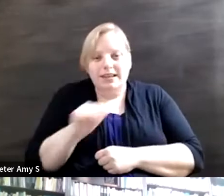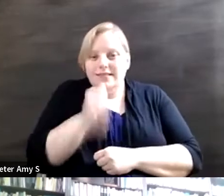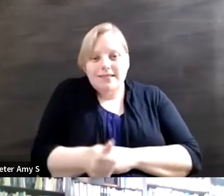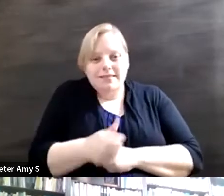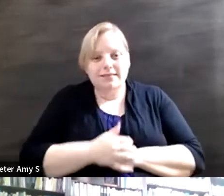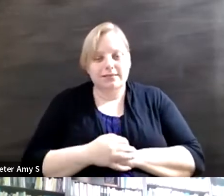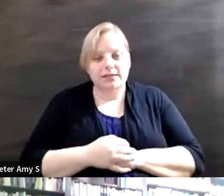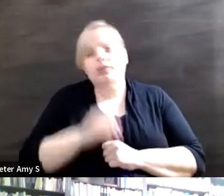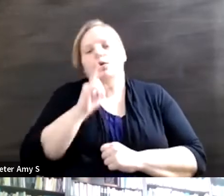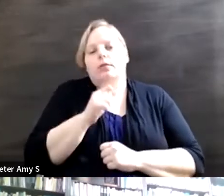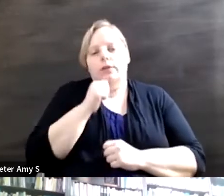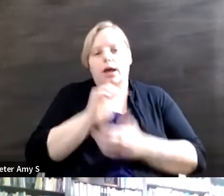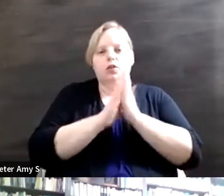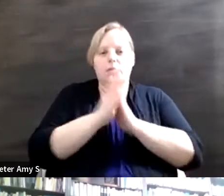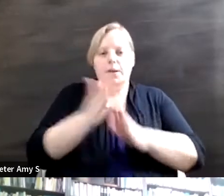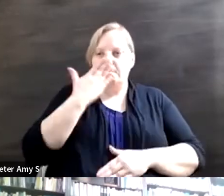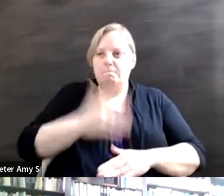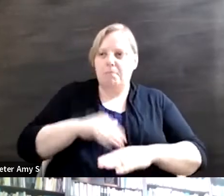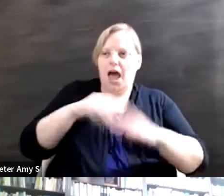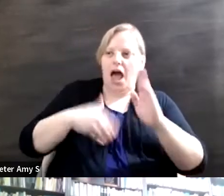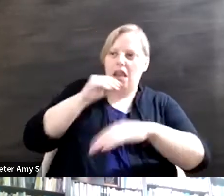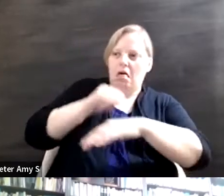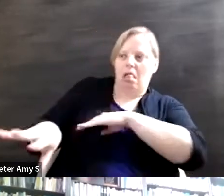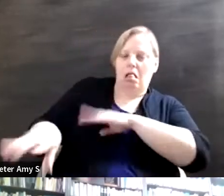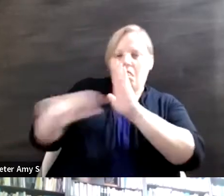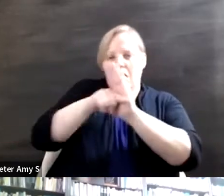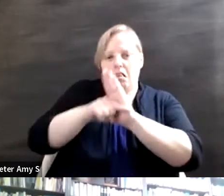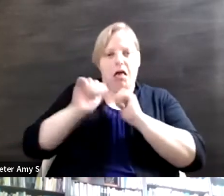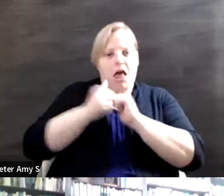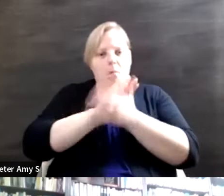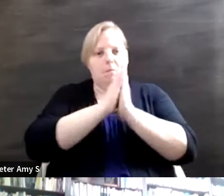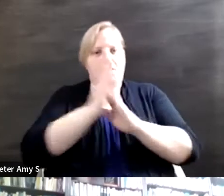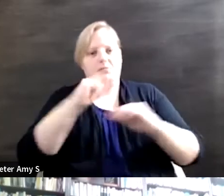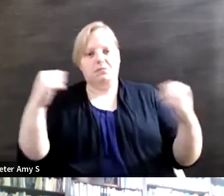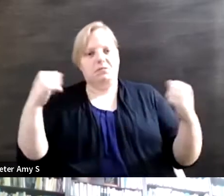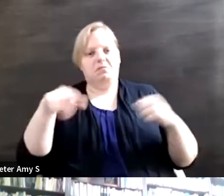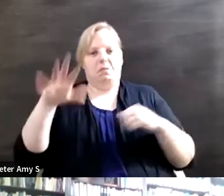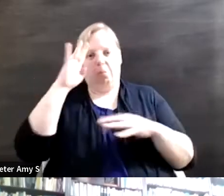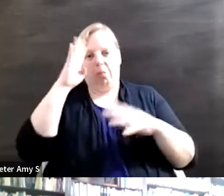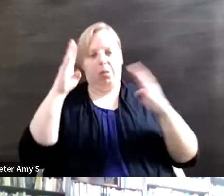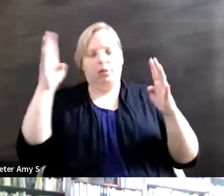difference or a limb difference scary in certain narratives. And so it only just keeps going and we